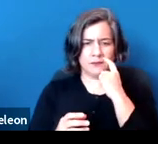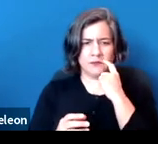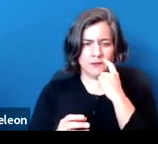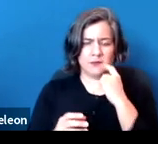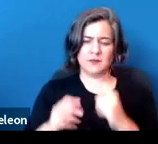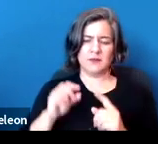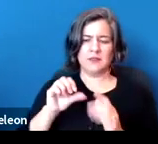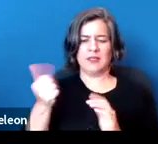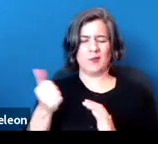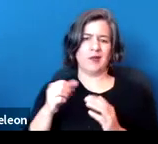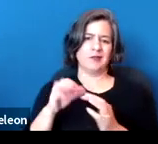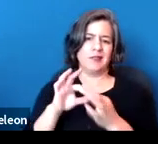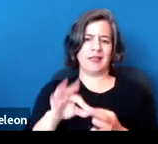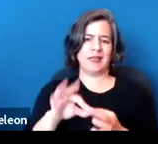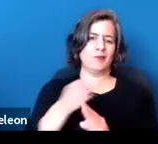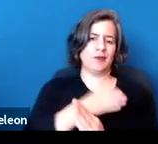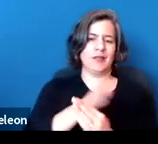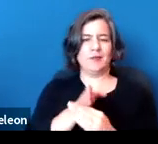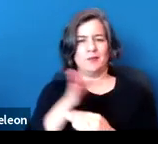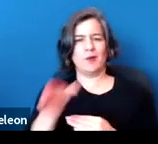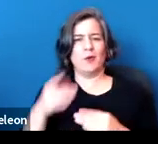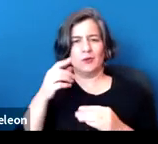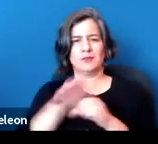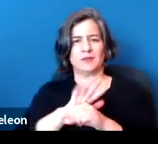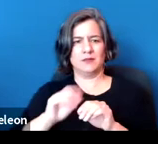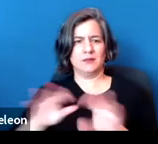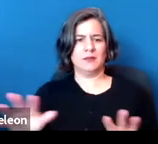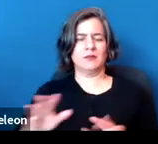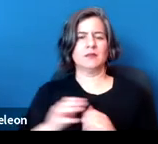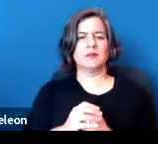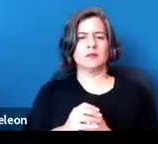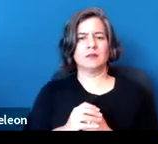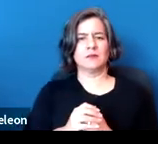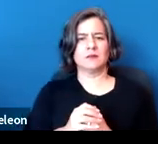and post-pandemic, are modification of visitors' rules.